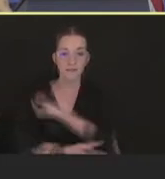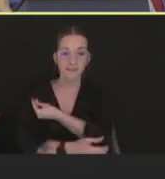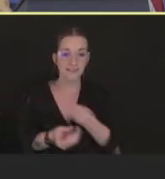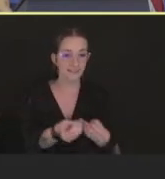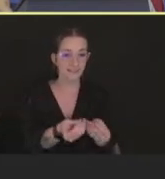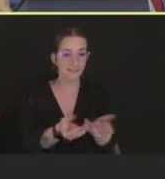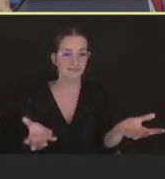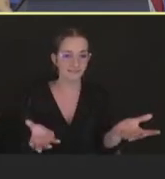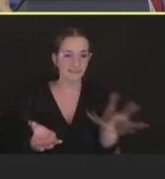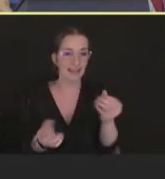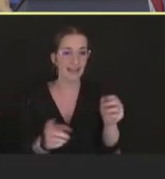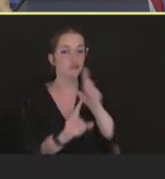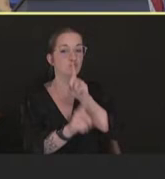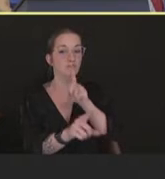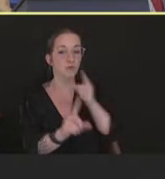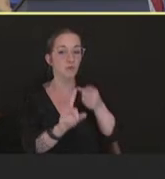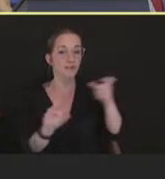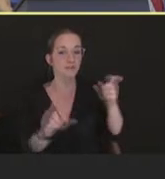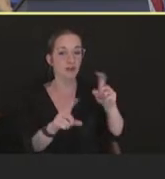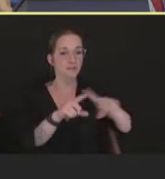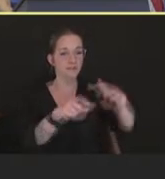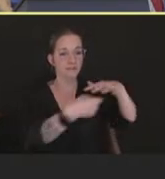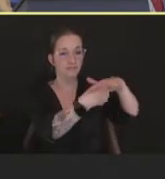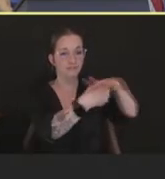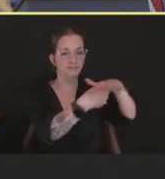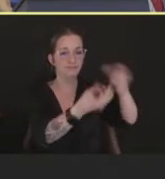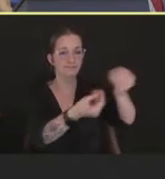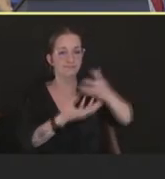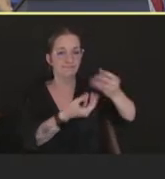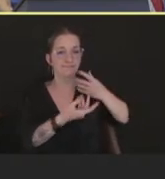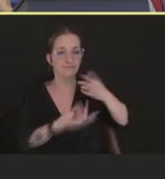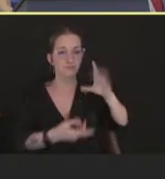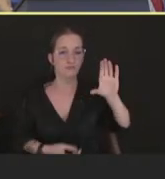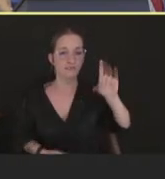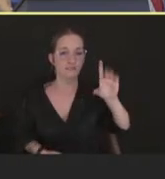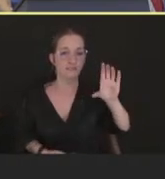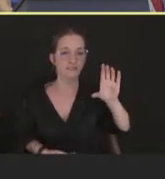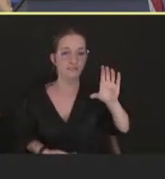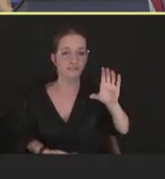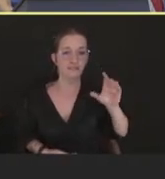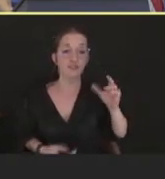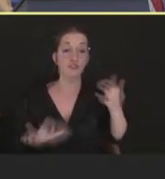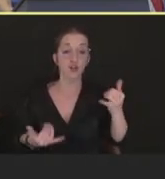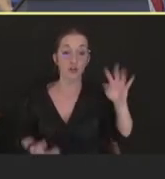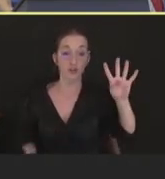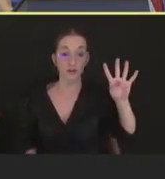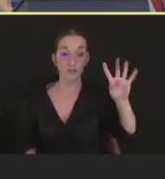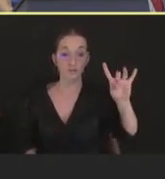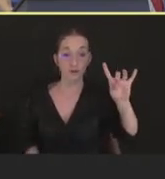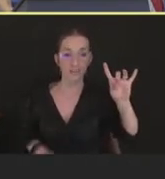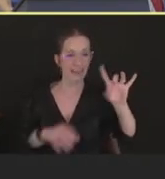jurisdictions to CDC, which is currently 48 out of our 62 jurisdictions. And